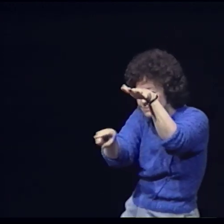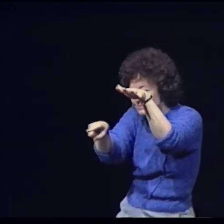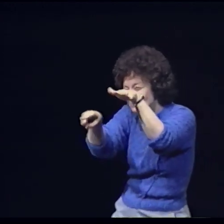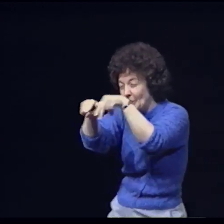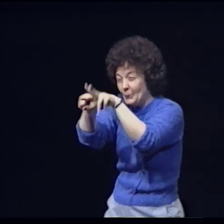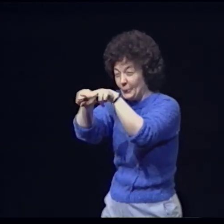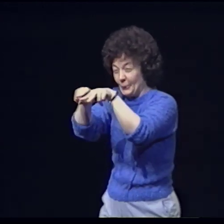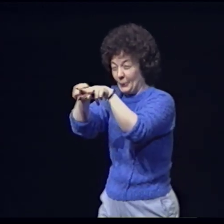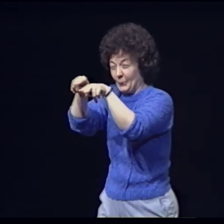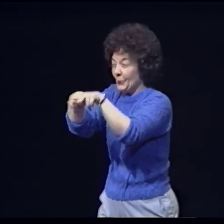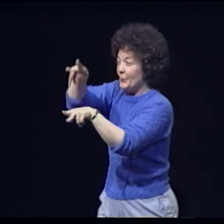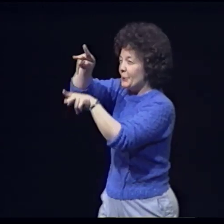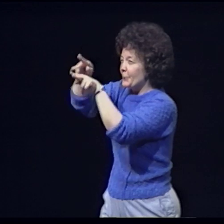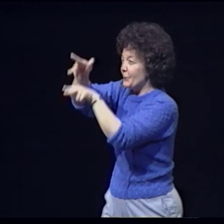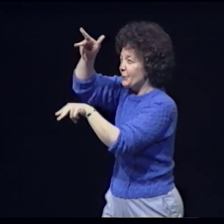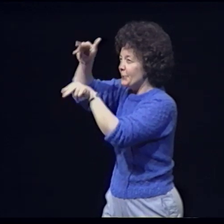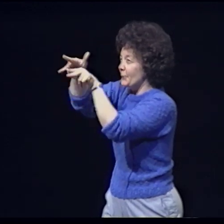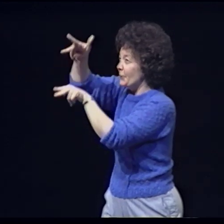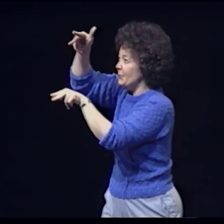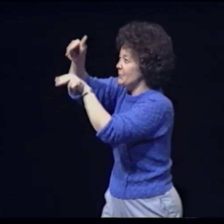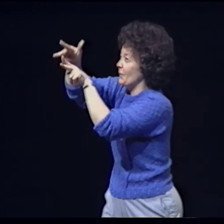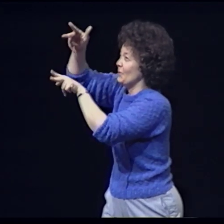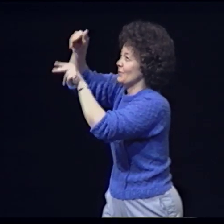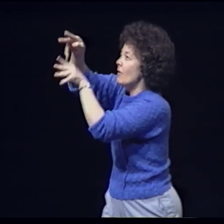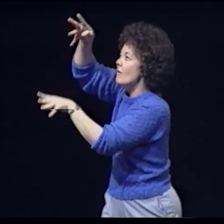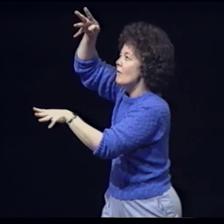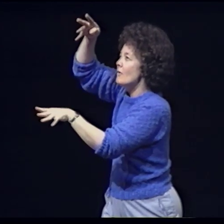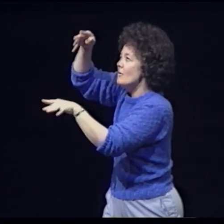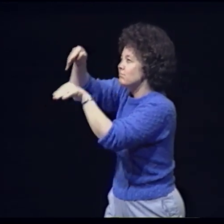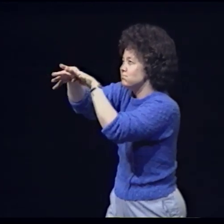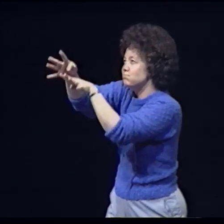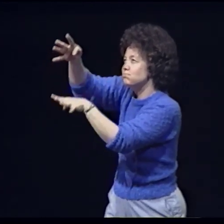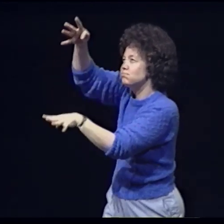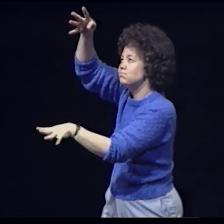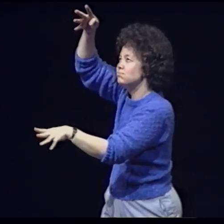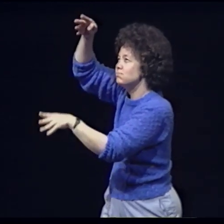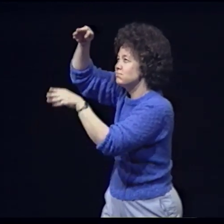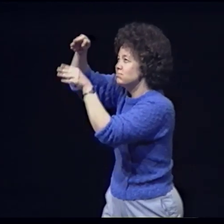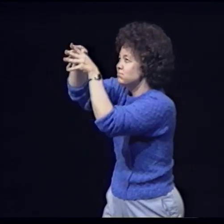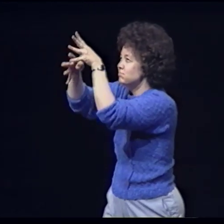And five disappearing into one again And then a crowd overlapping